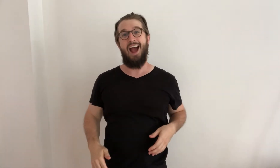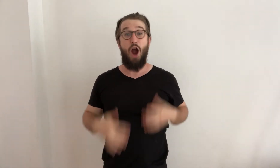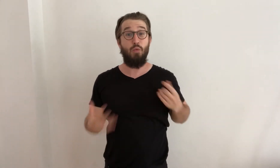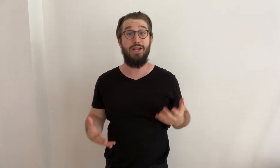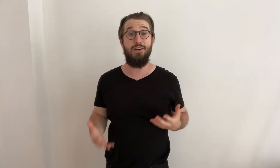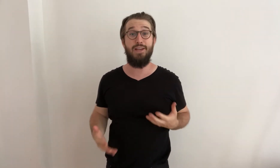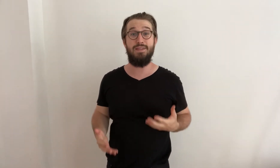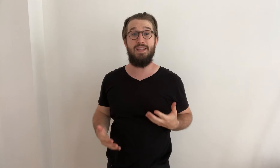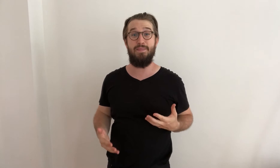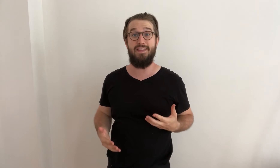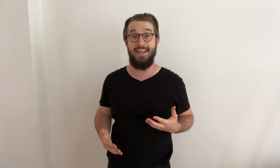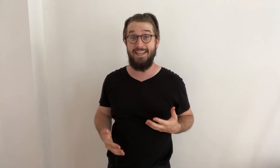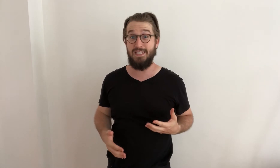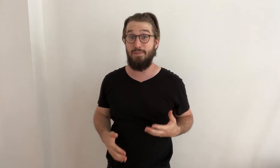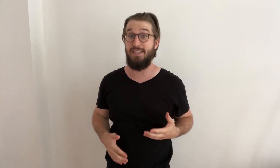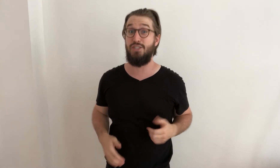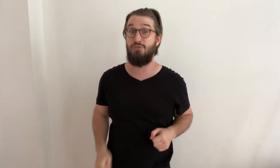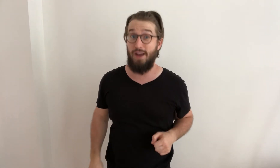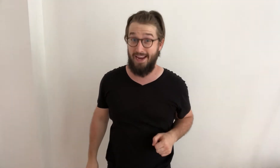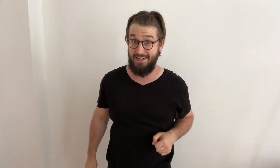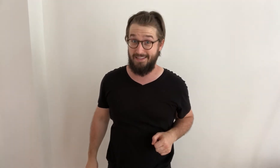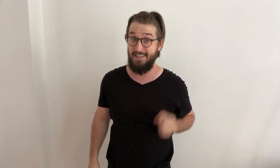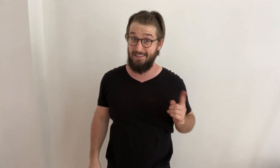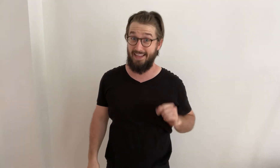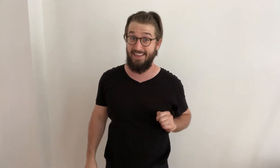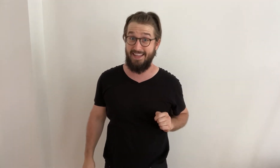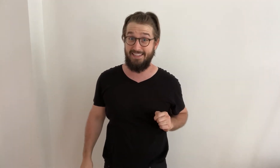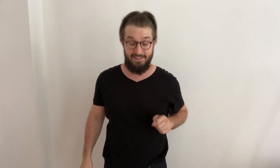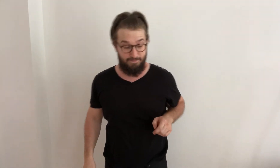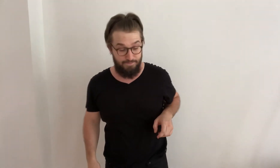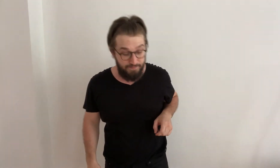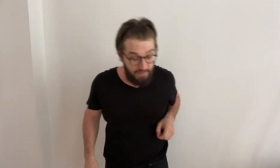Are we cooking with something that needs to be strained, like this: